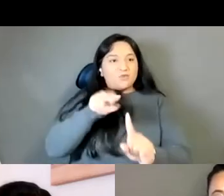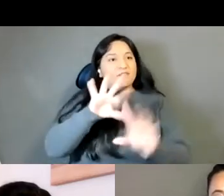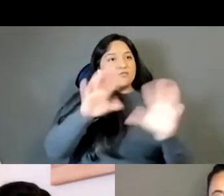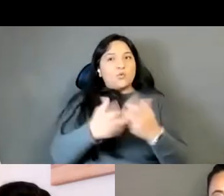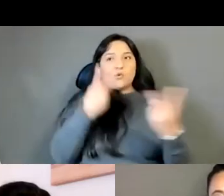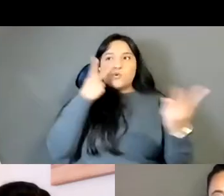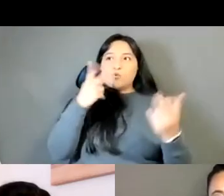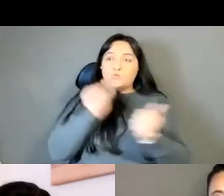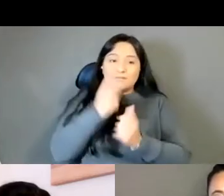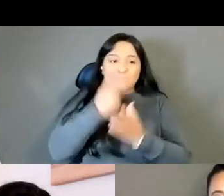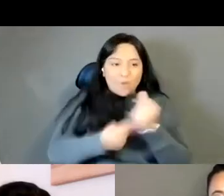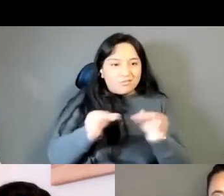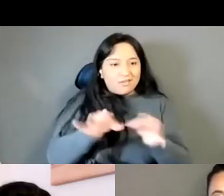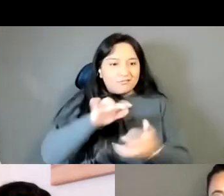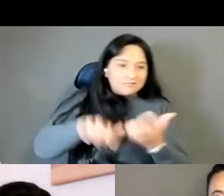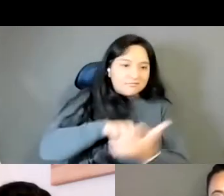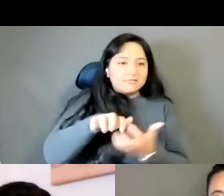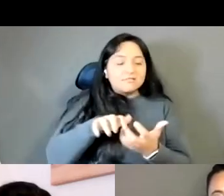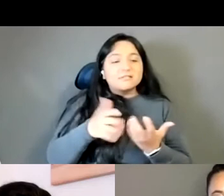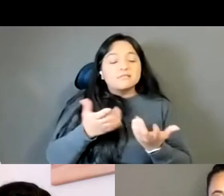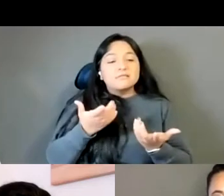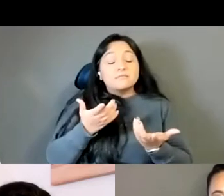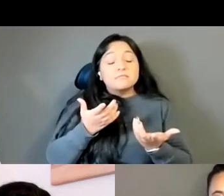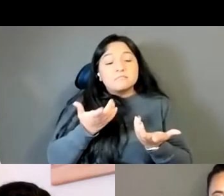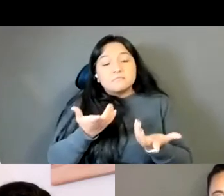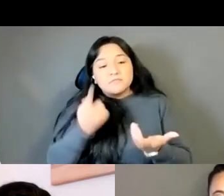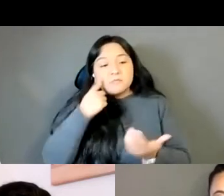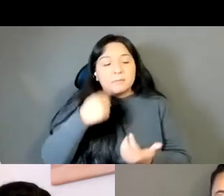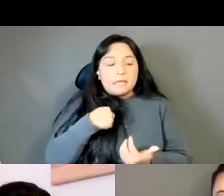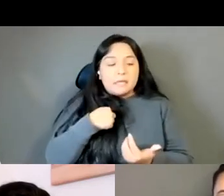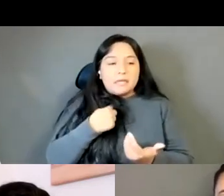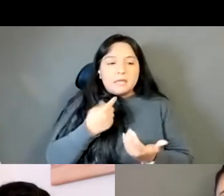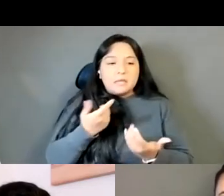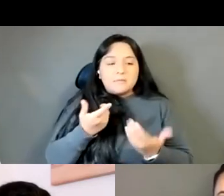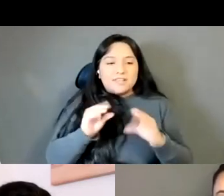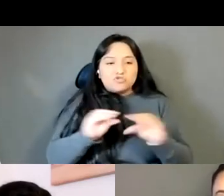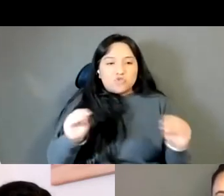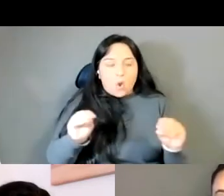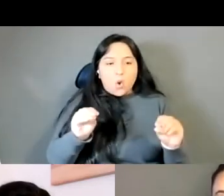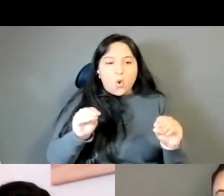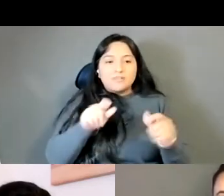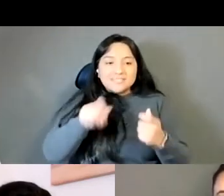And I think that for me, like, there isn't this clear cut division between languages,